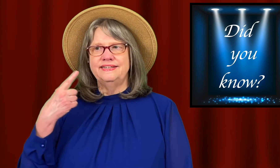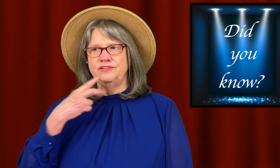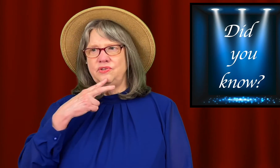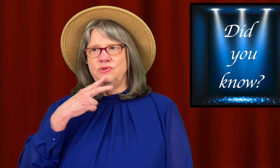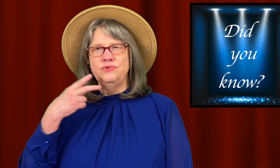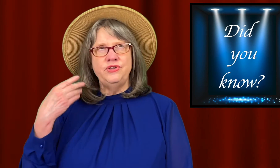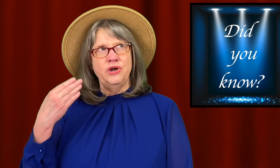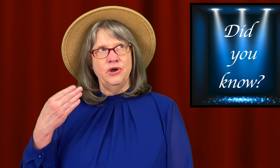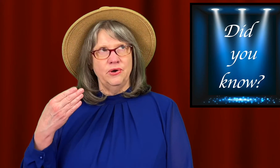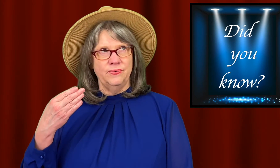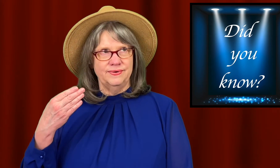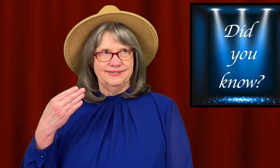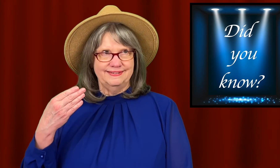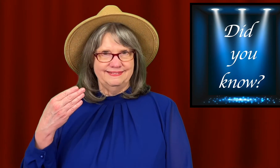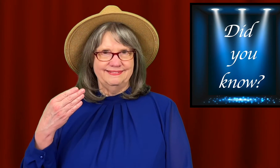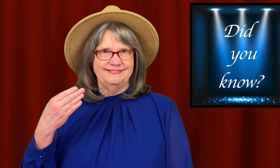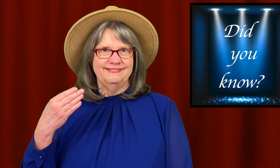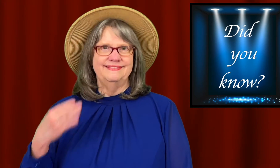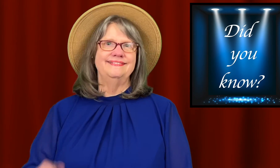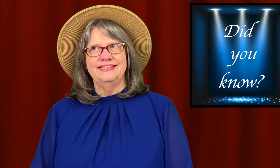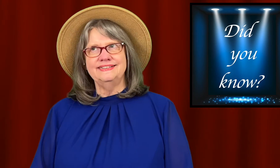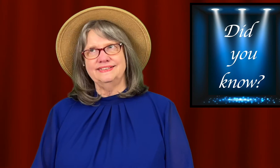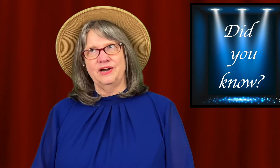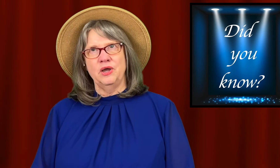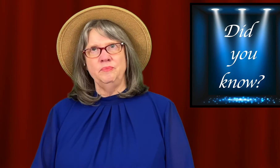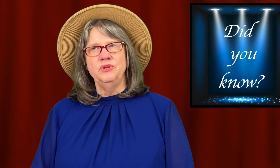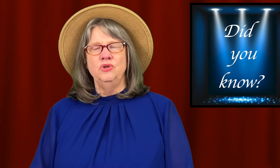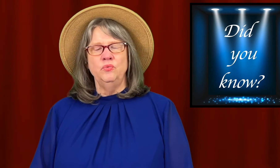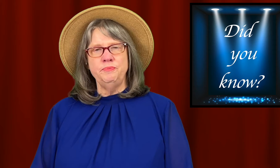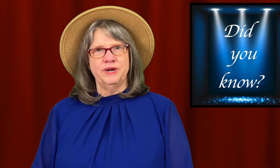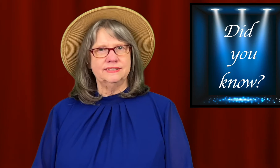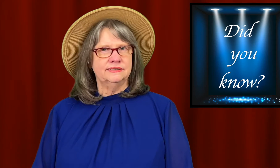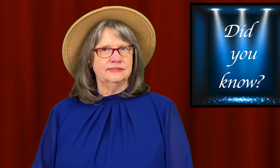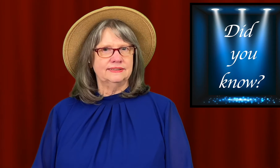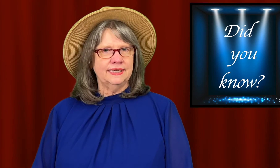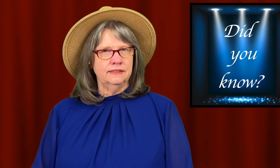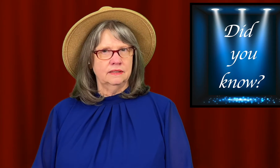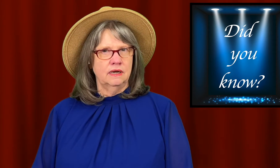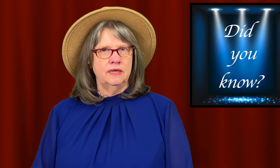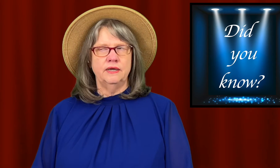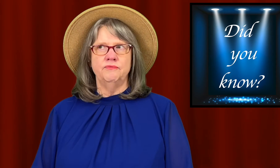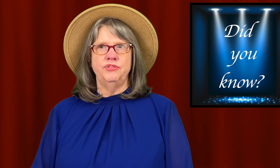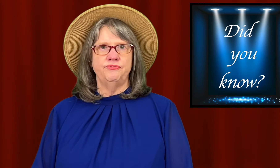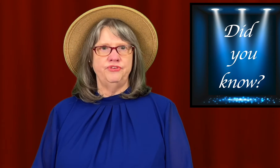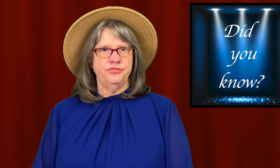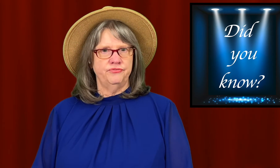Did You Know??? Last time we practiced the second line of the fifth